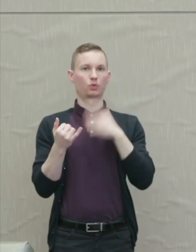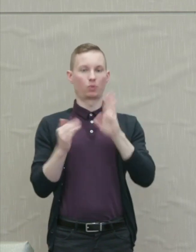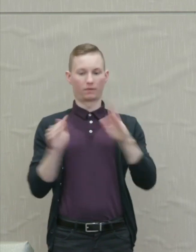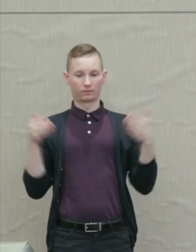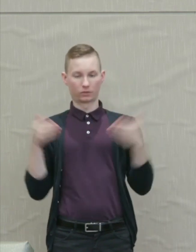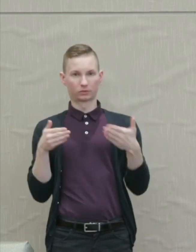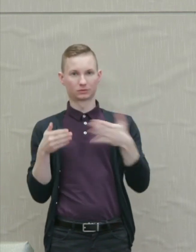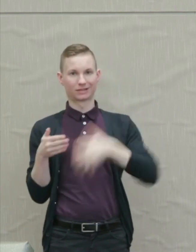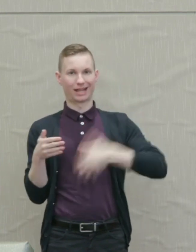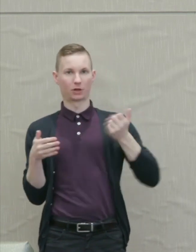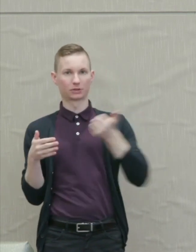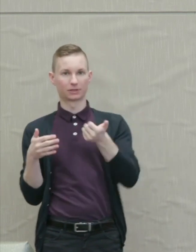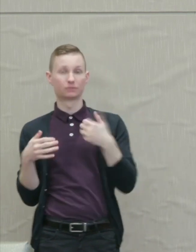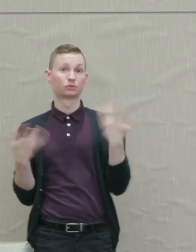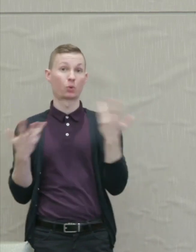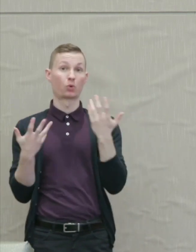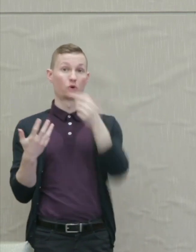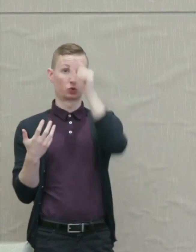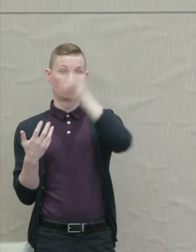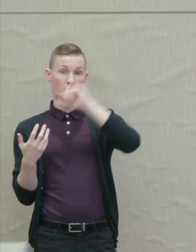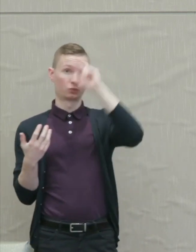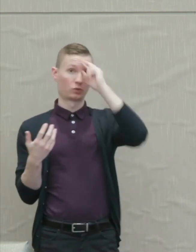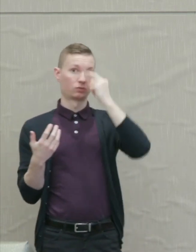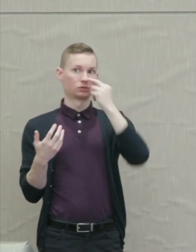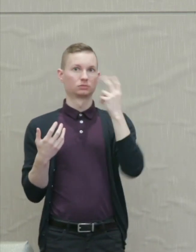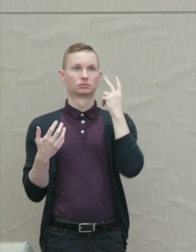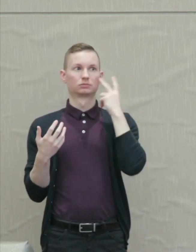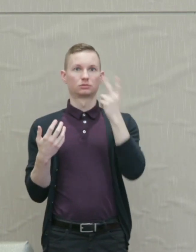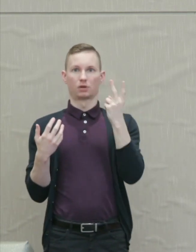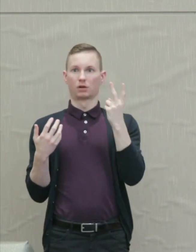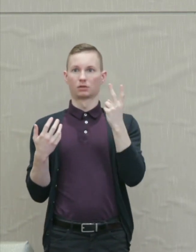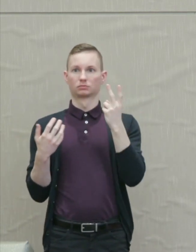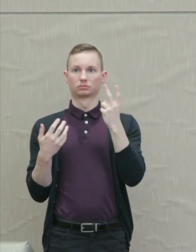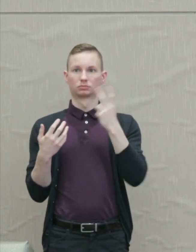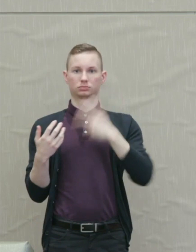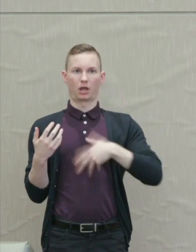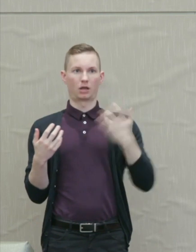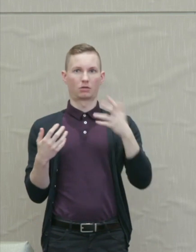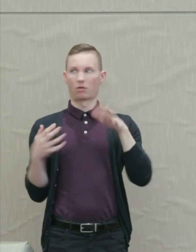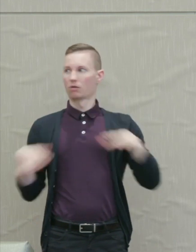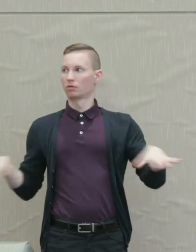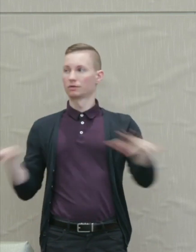Martha Nussbaum: So the Greeks and Romans saw a lot of anger around them, but as classical